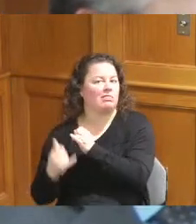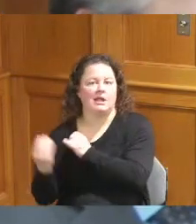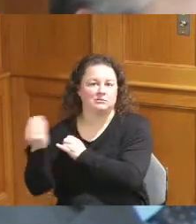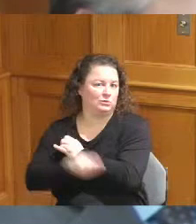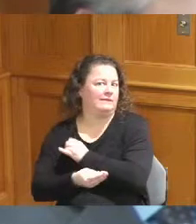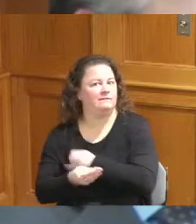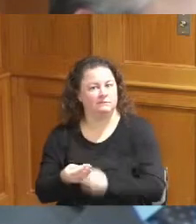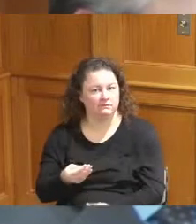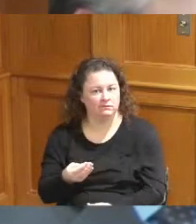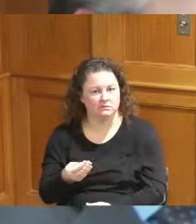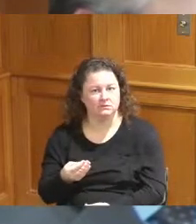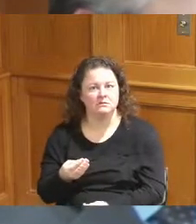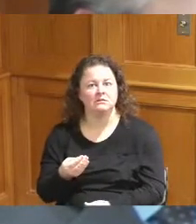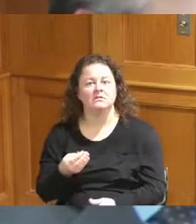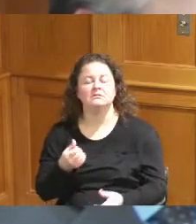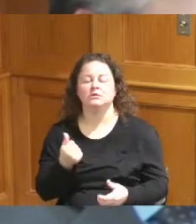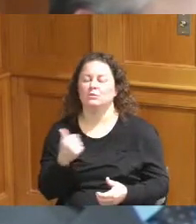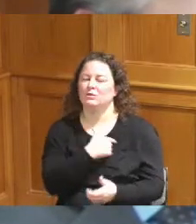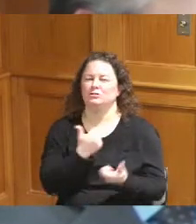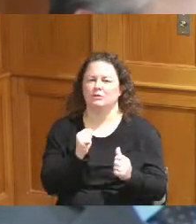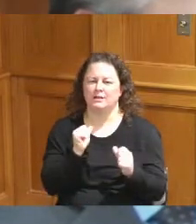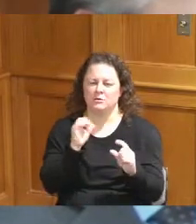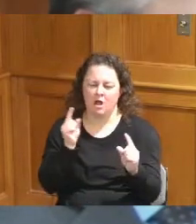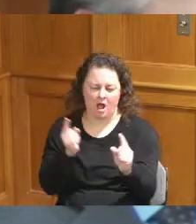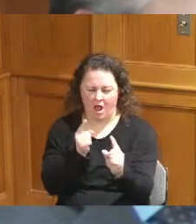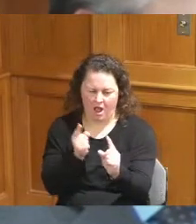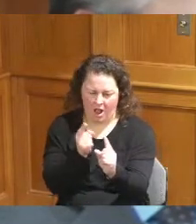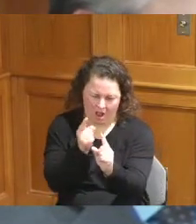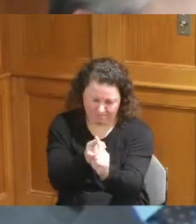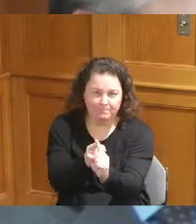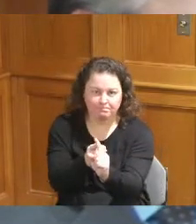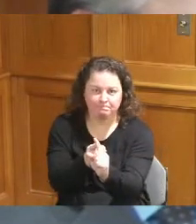and so we're trying to hone in on that number right now so I appreciate all the efforts of